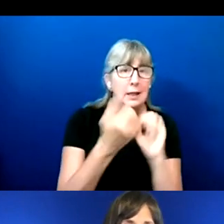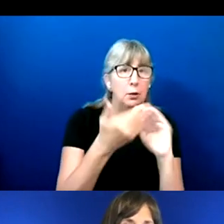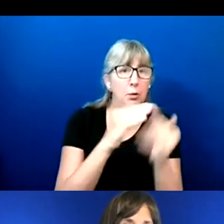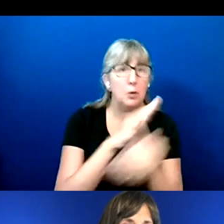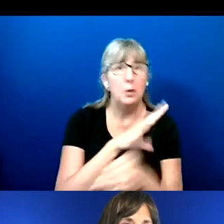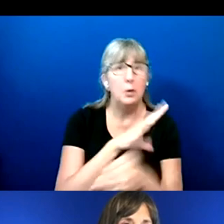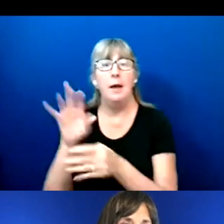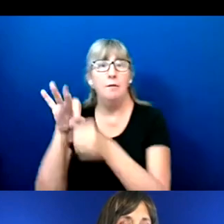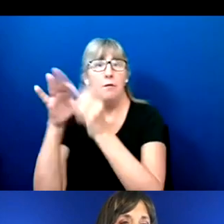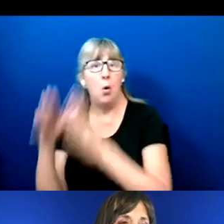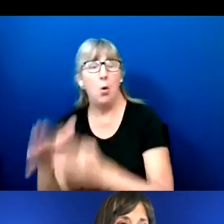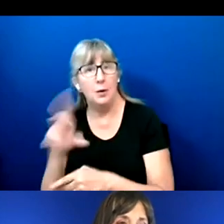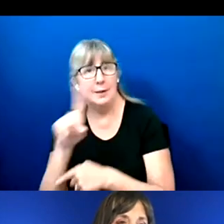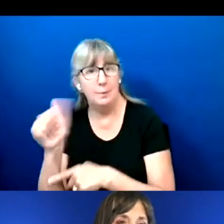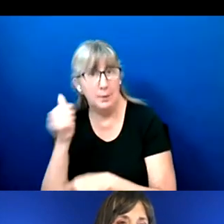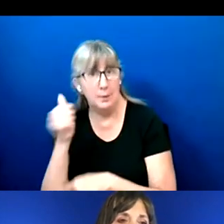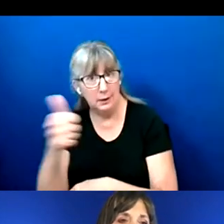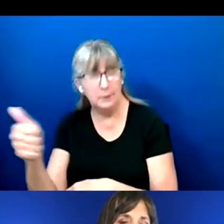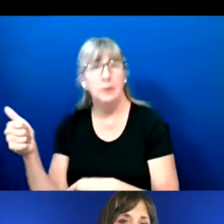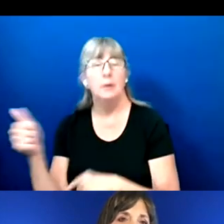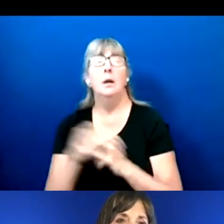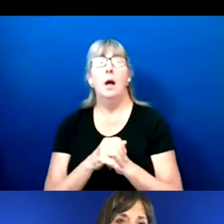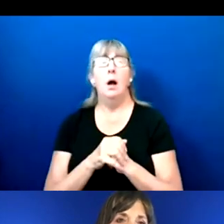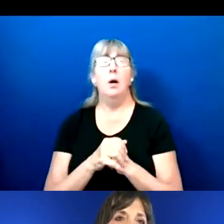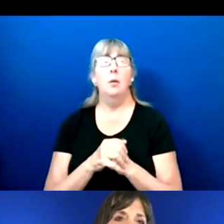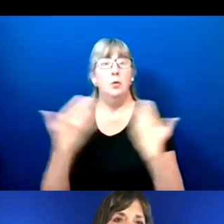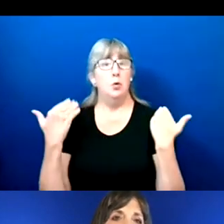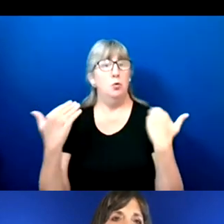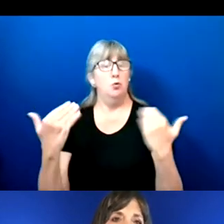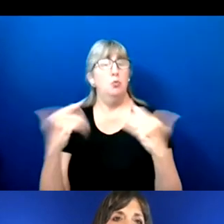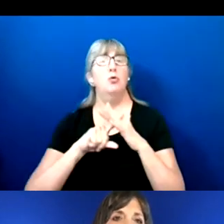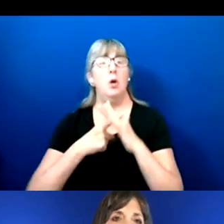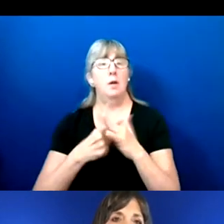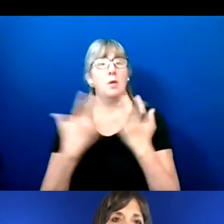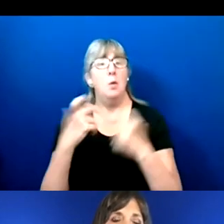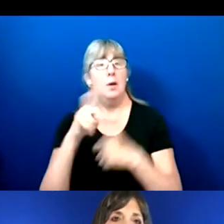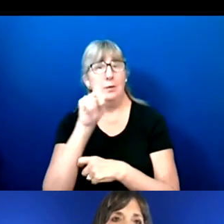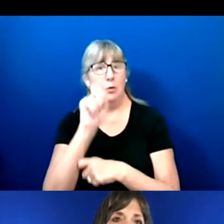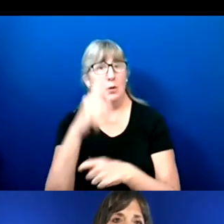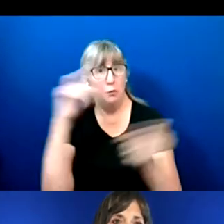So to start off, I would like to start with a question for everyone.